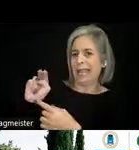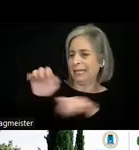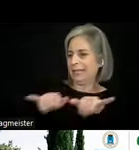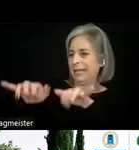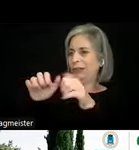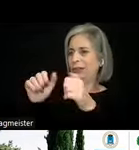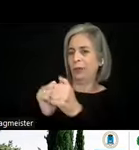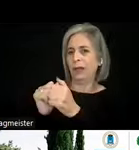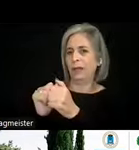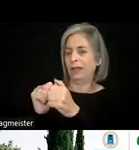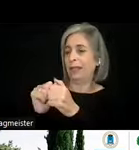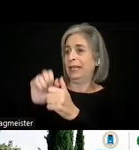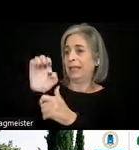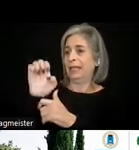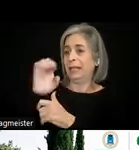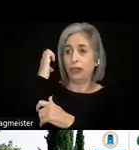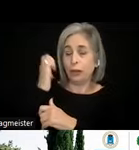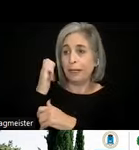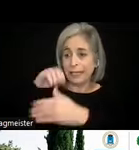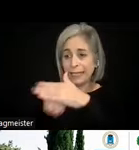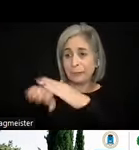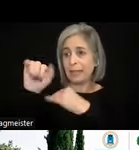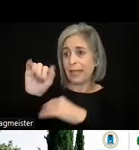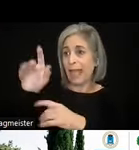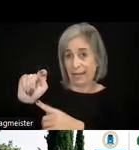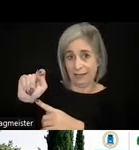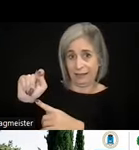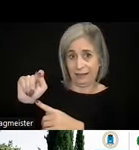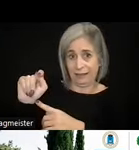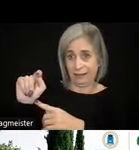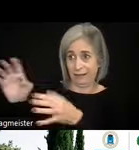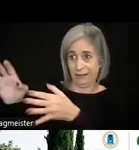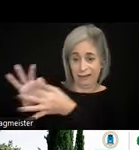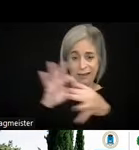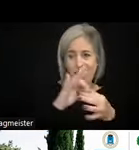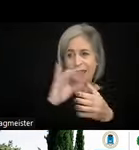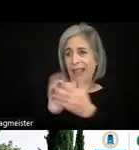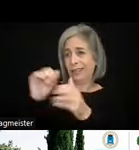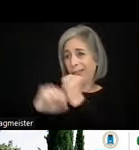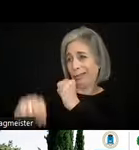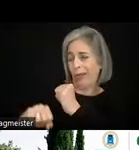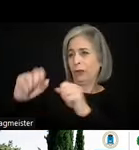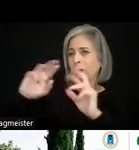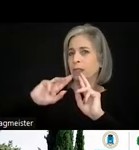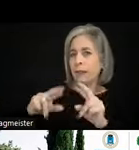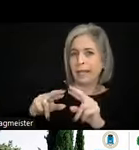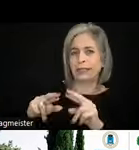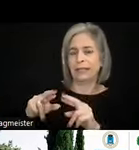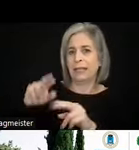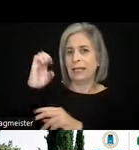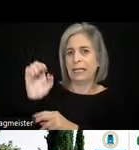Accessibility Act, and that is kind of a longer response. So the EN 301 549 is one out of several